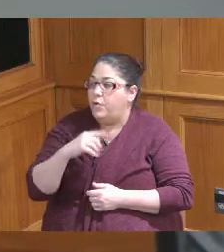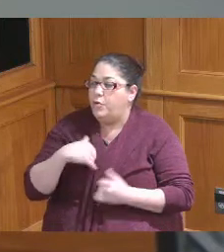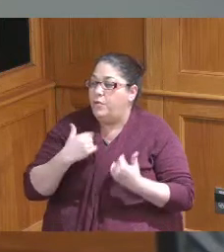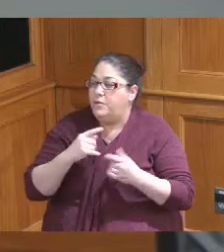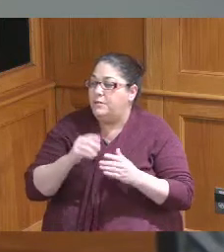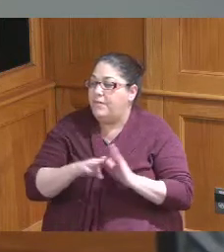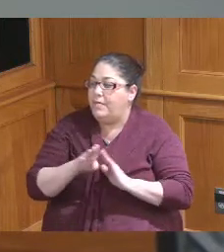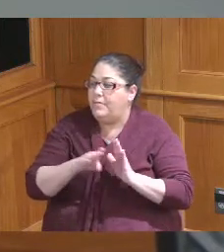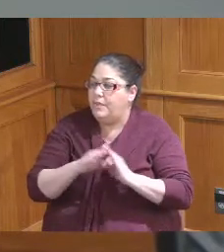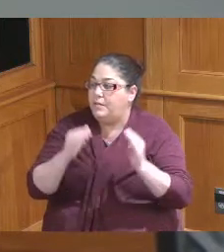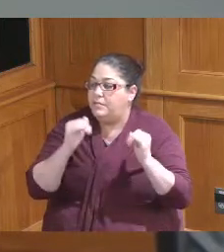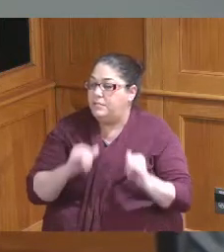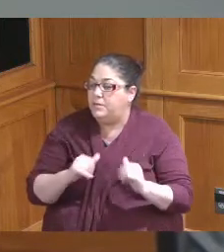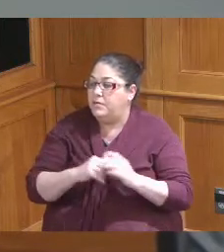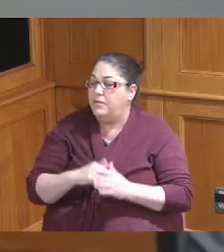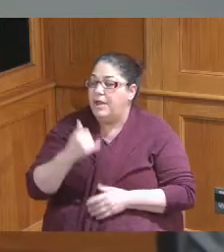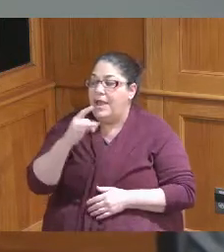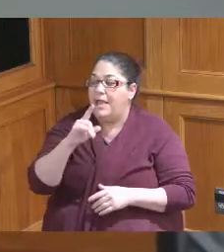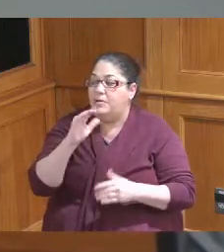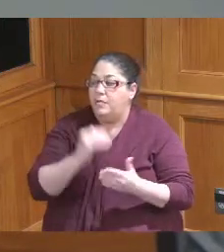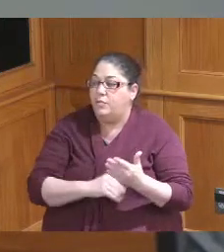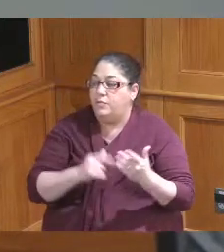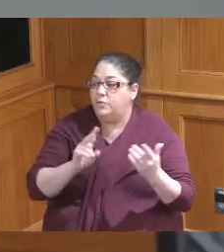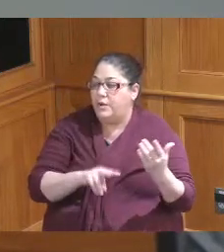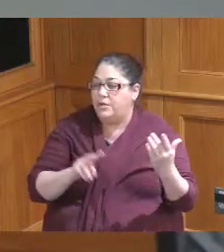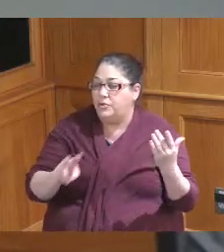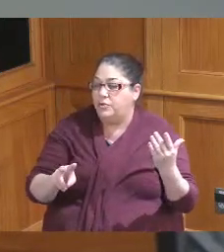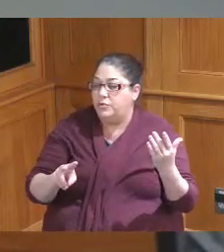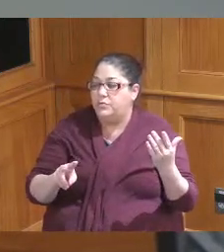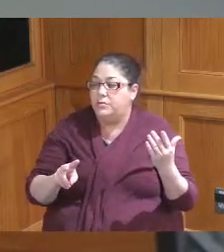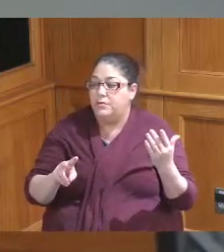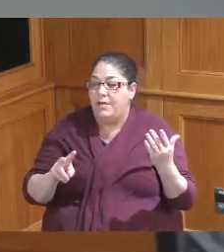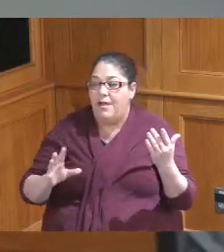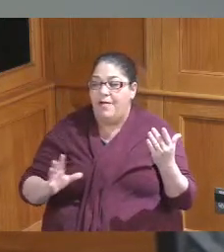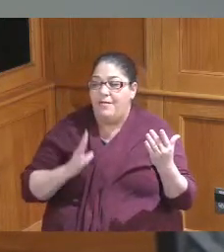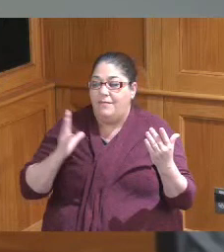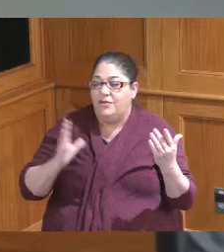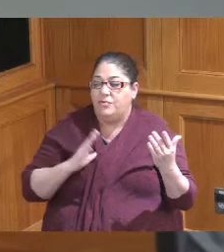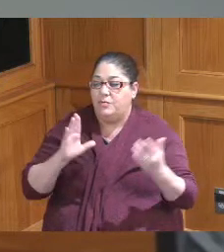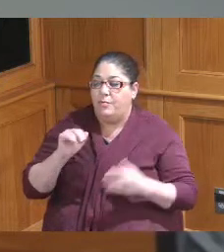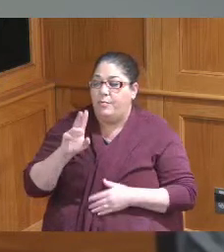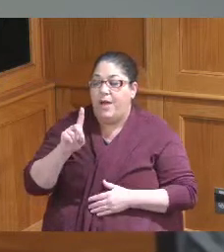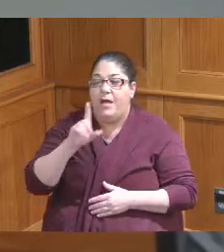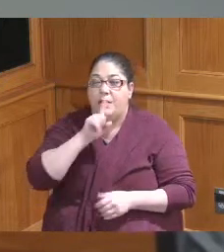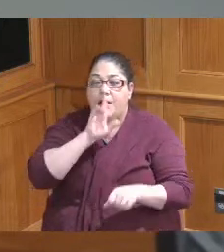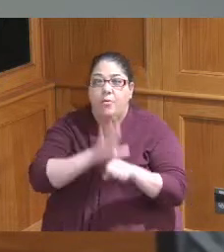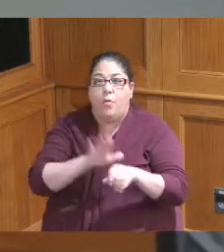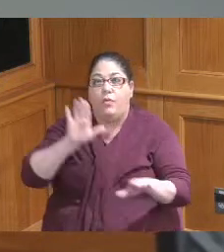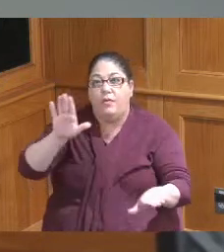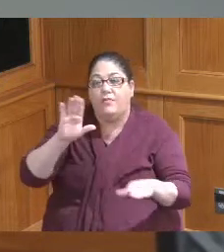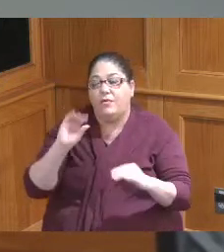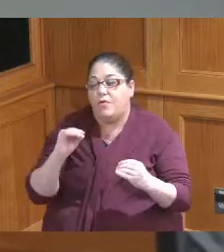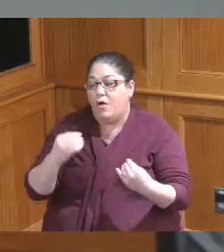items eight through eighteen through twenty two are those official Bond and oath of office items